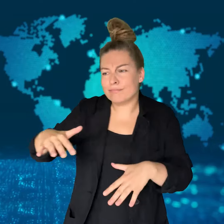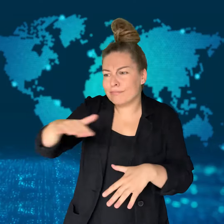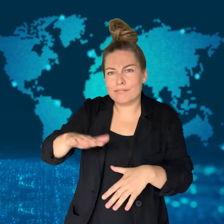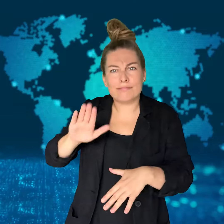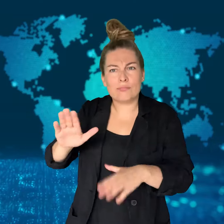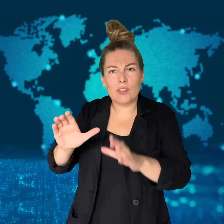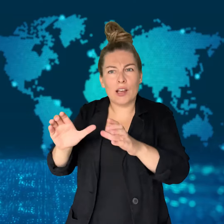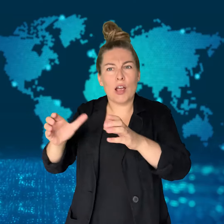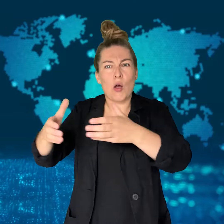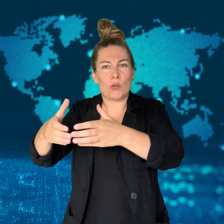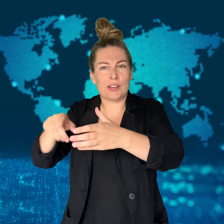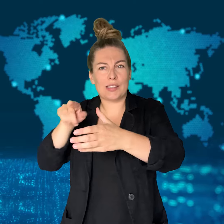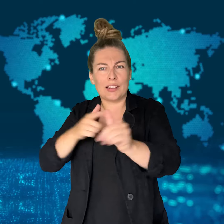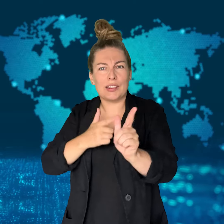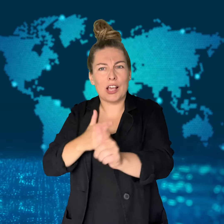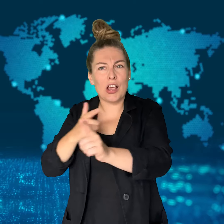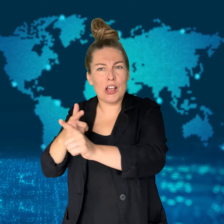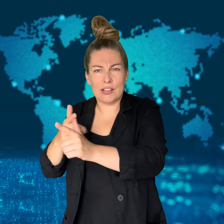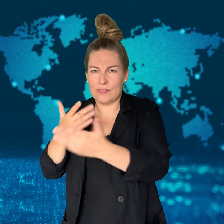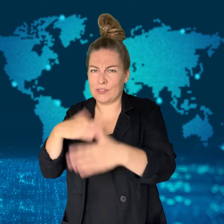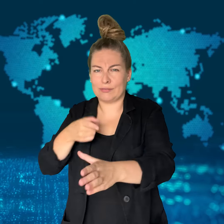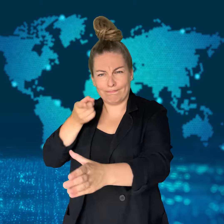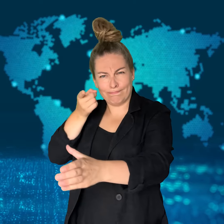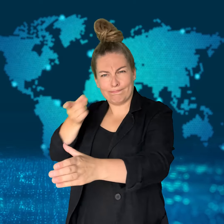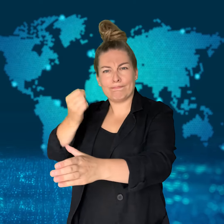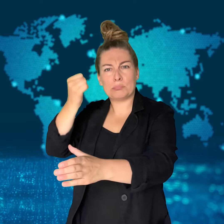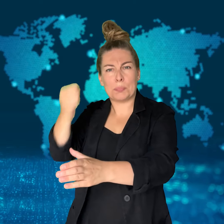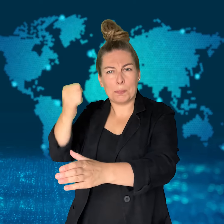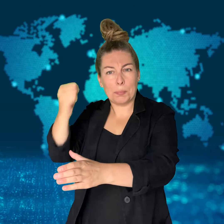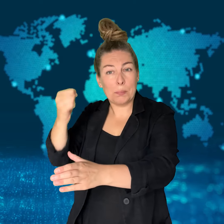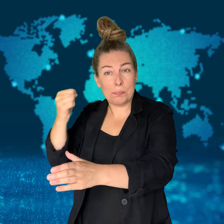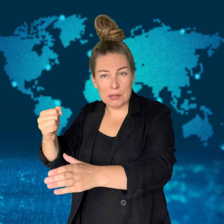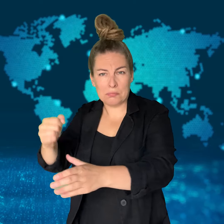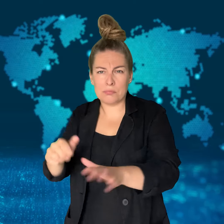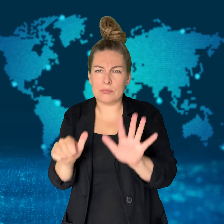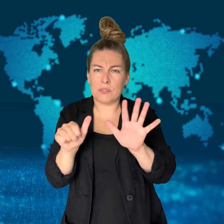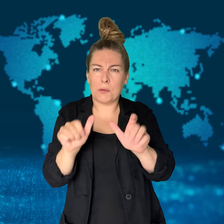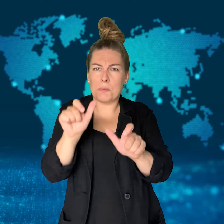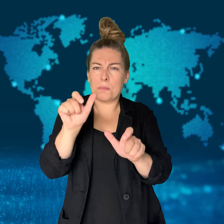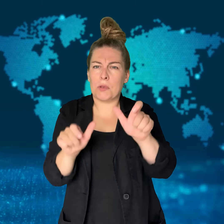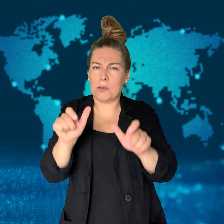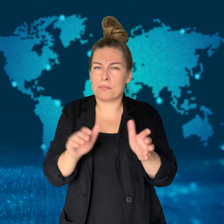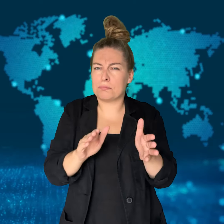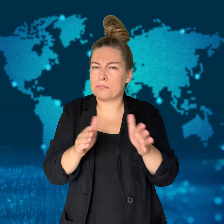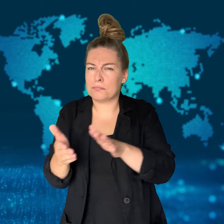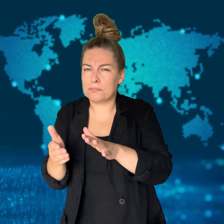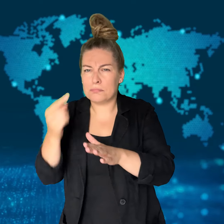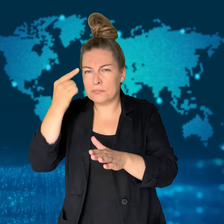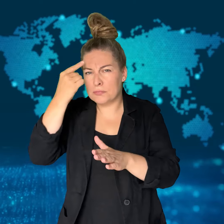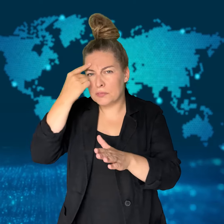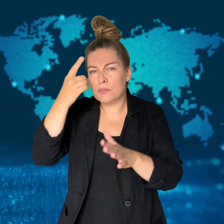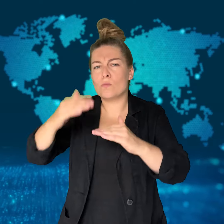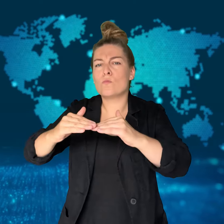The IDF says its fighters hit "military targets of the Houthi terrorist regime."